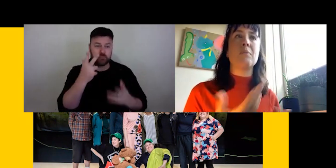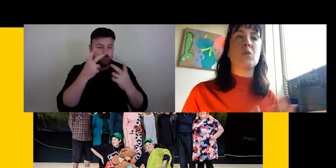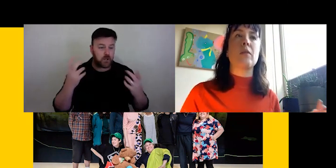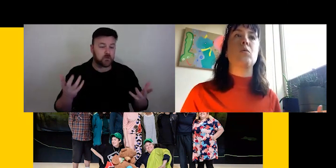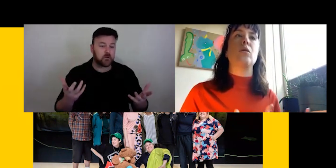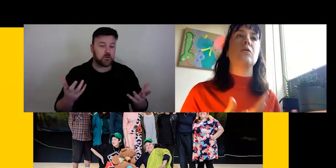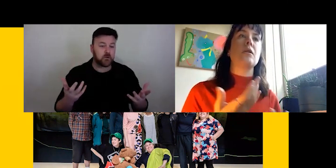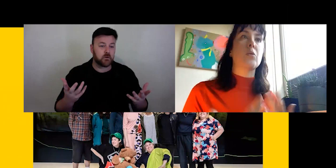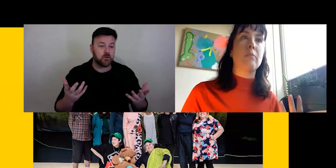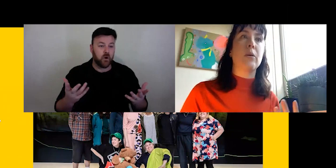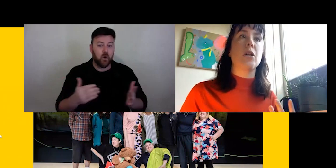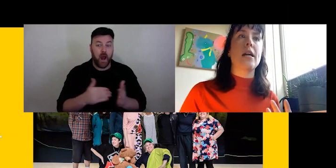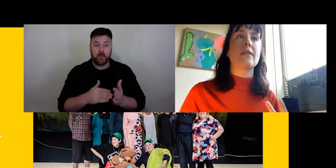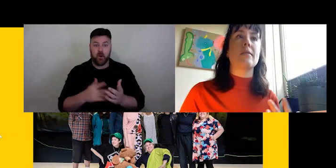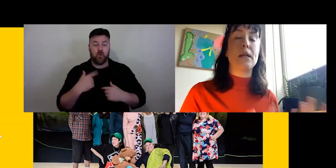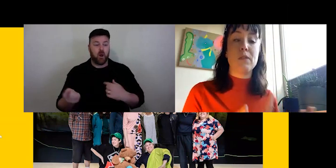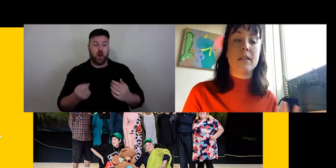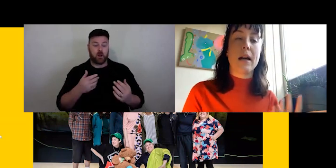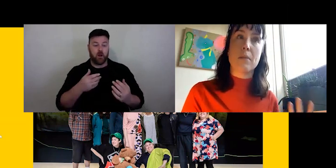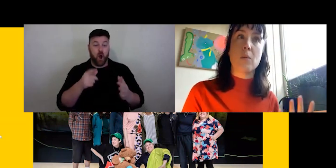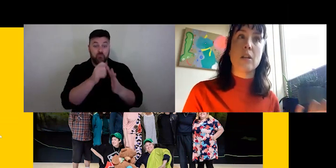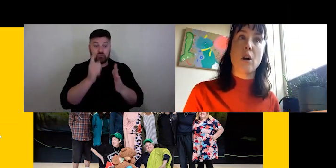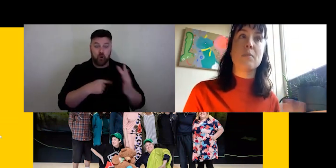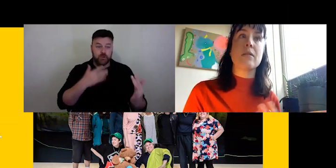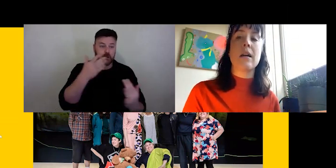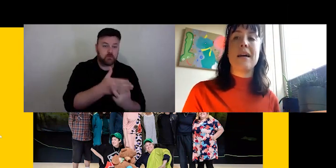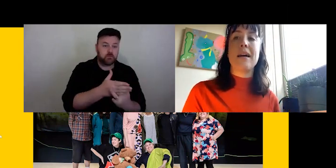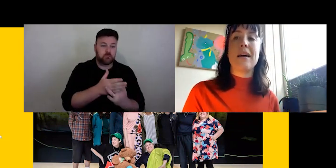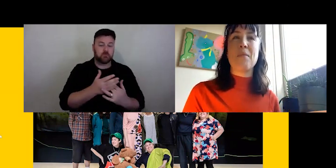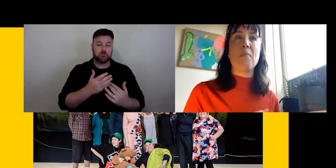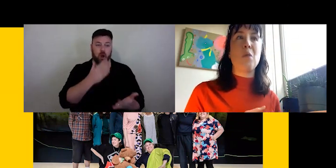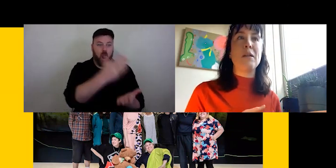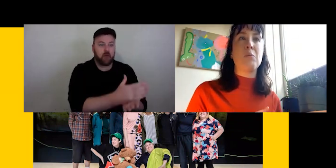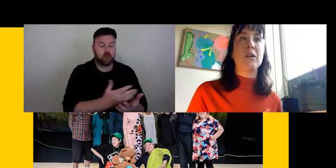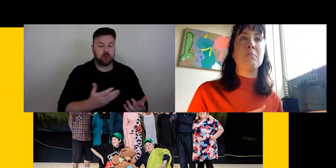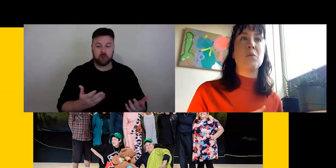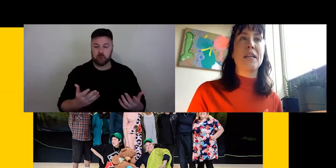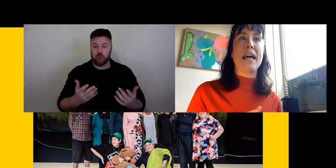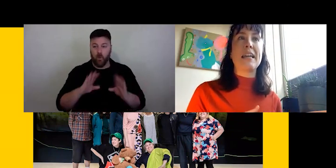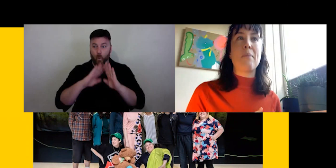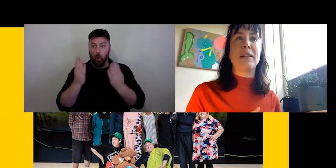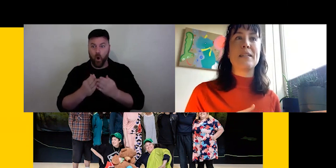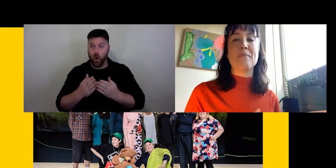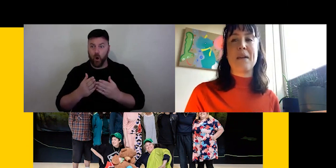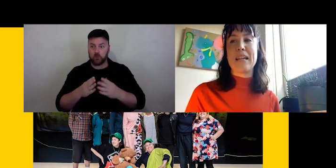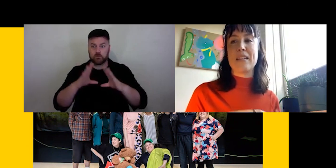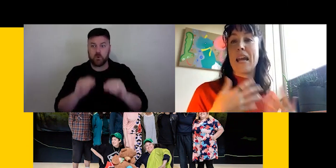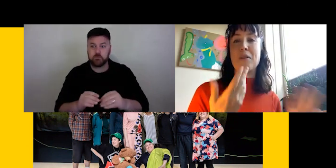all in between worlds, in between projects, many of us are in between jobs. I am hoping that we are in between late capitalism and a new